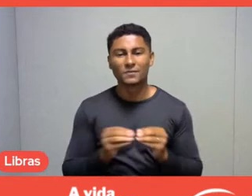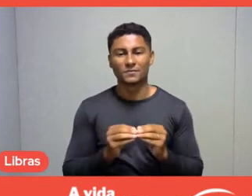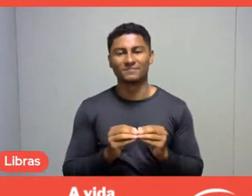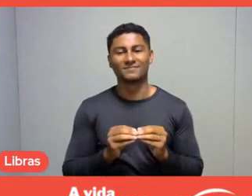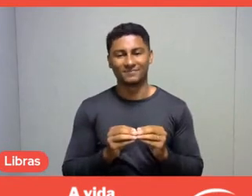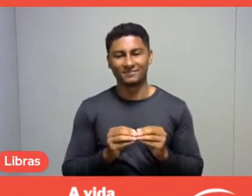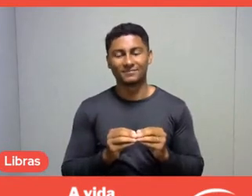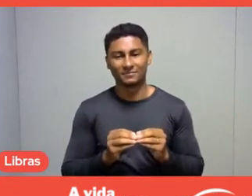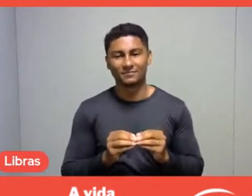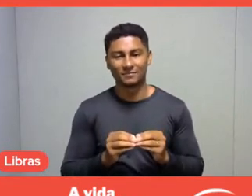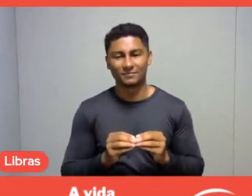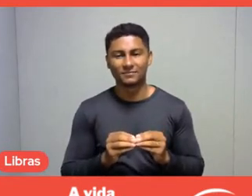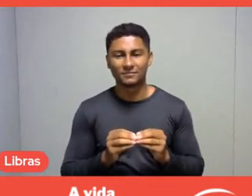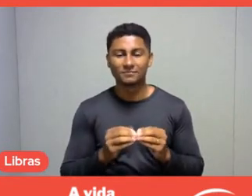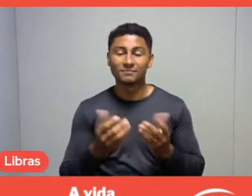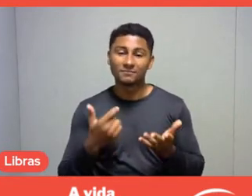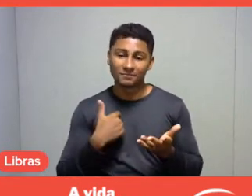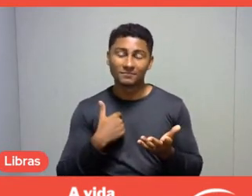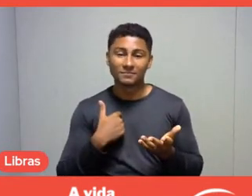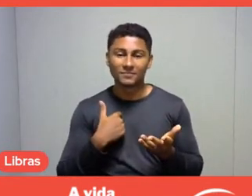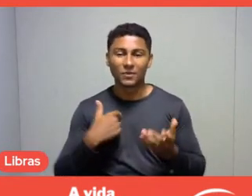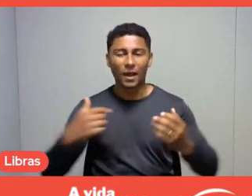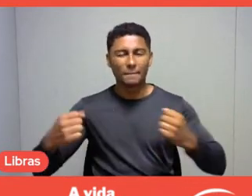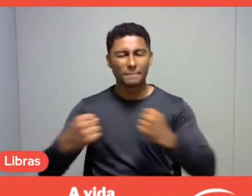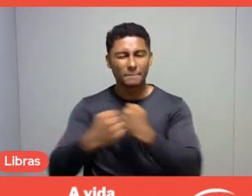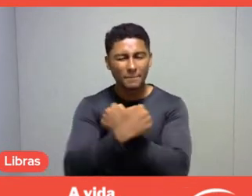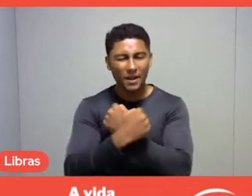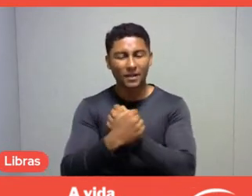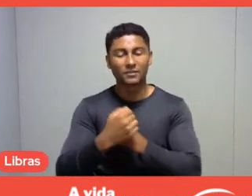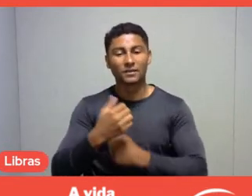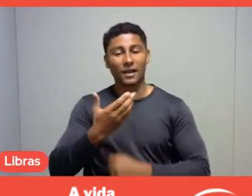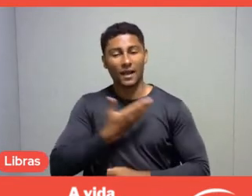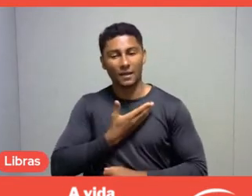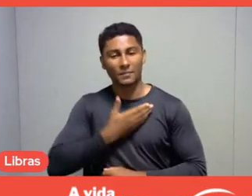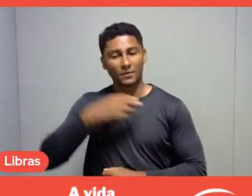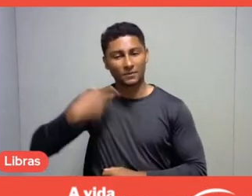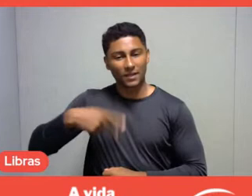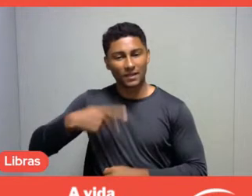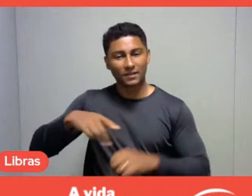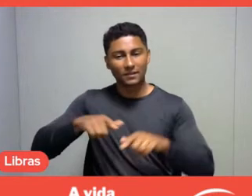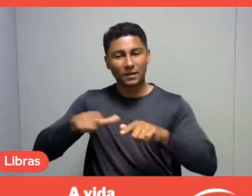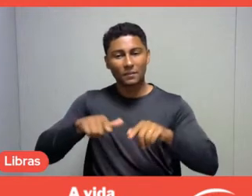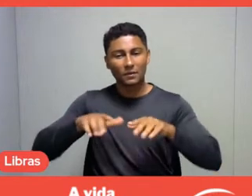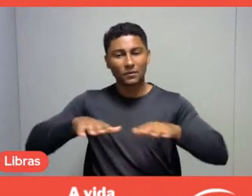and I'll send a hug to all my work colleagues at the regional level, as well as throughout Brazil.